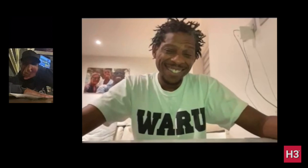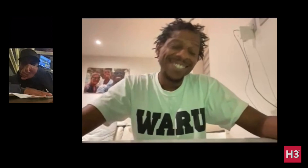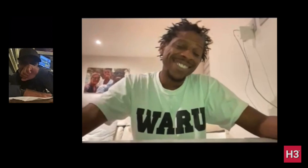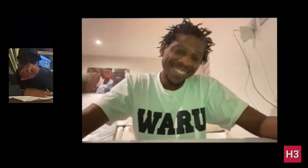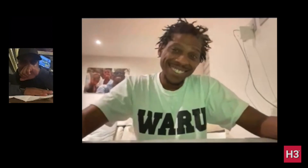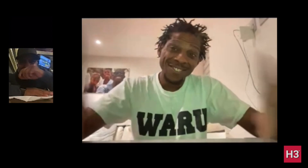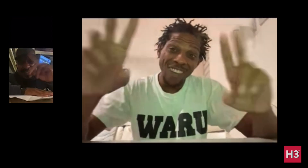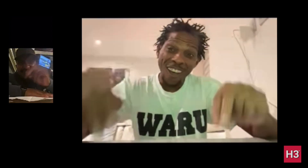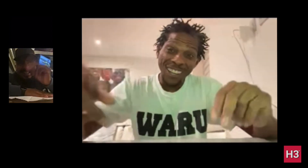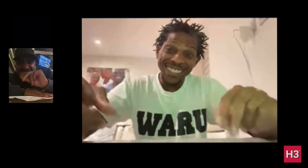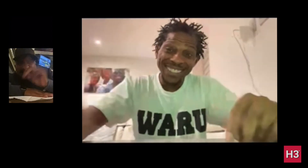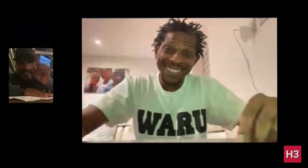You're recording this!?